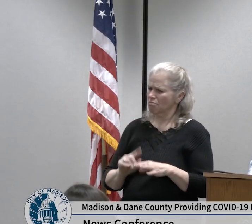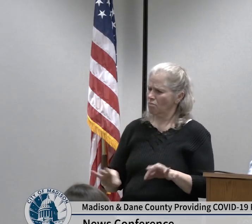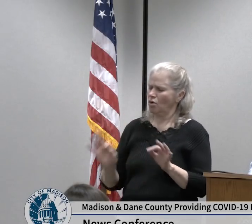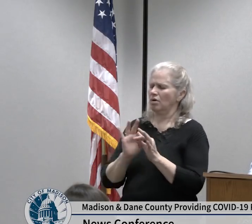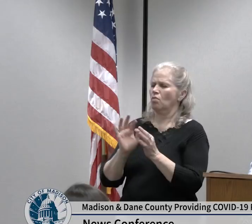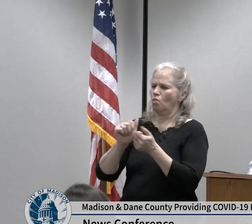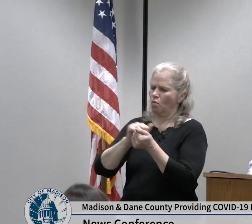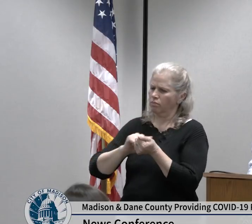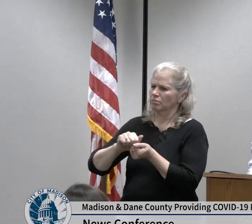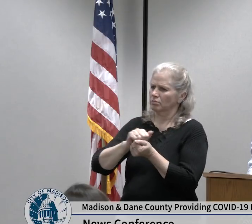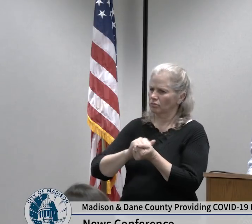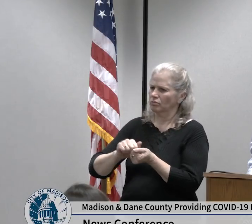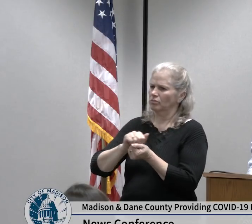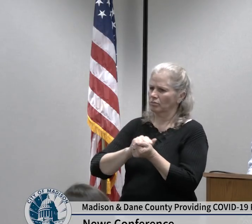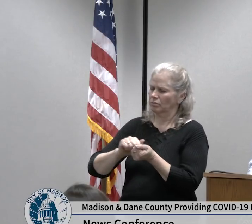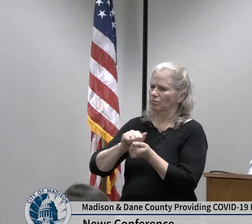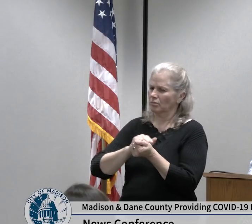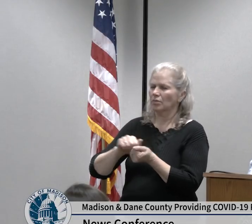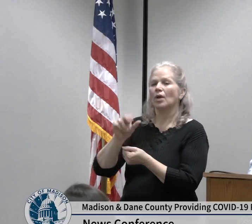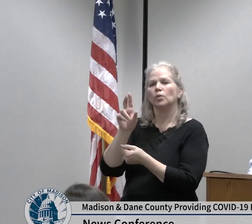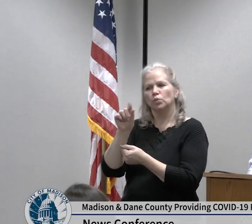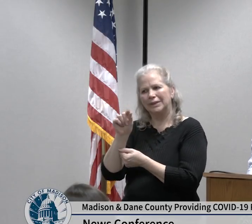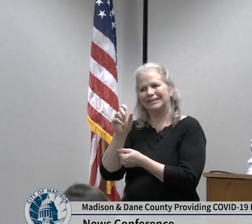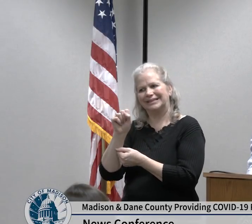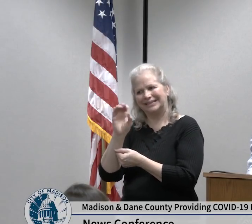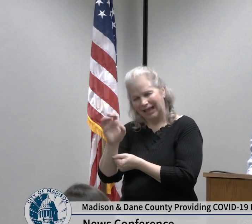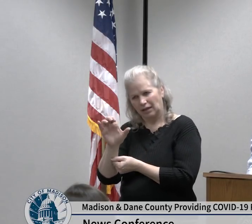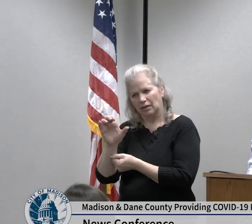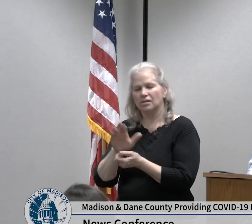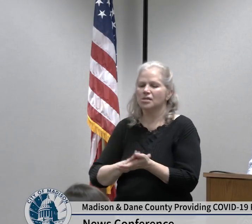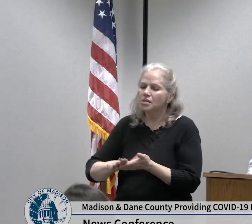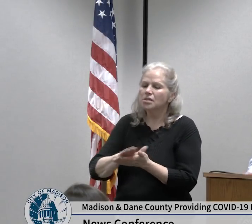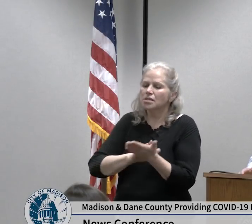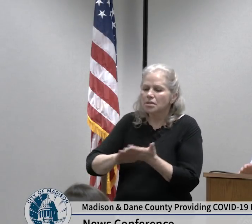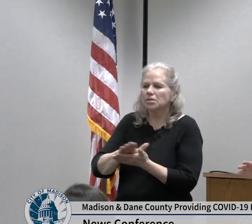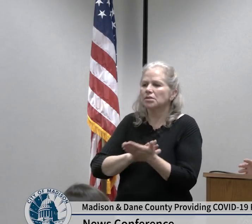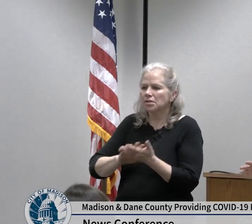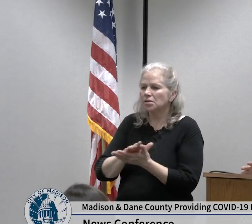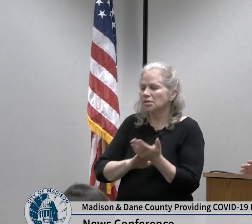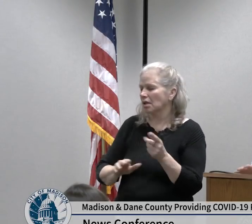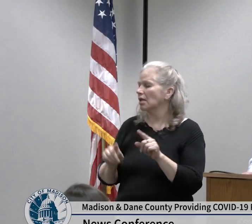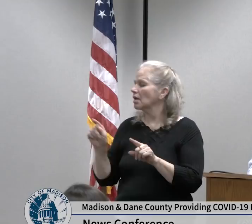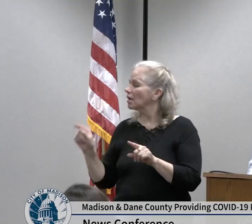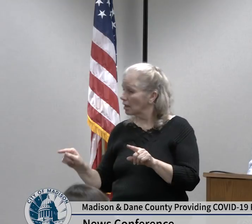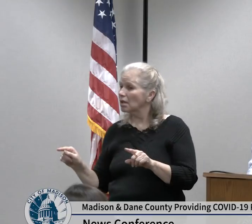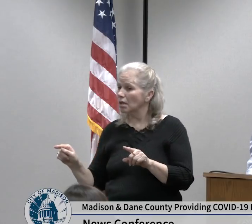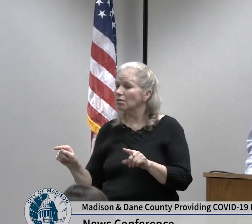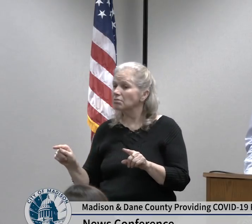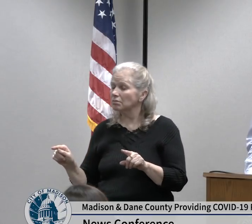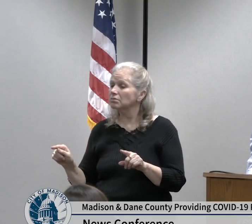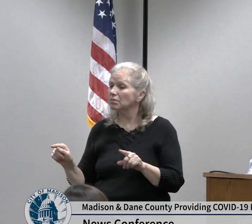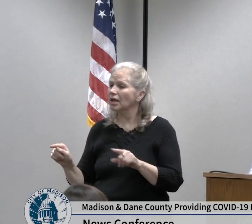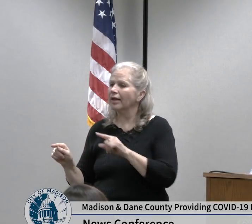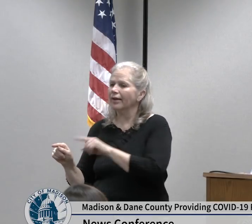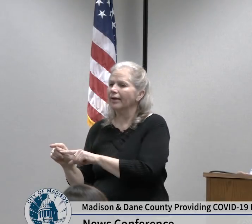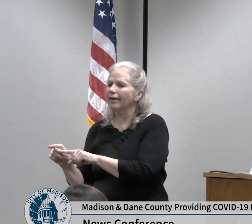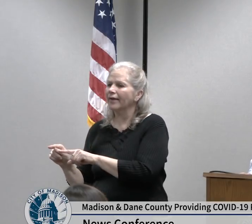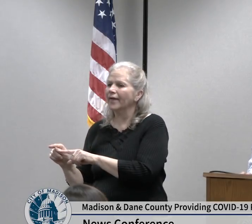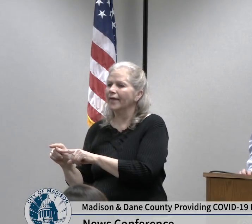usually takes 20 seconds to do a thorough job alcohol hand rub you just need to concentrate on covering your hands completely and all the surfaces